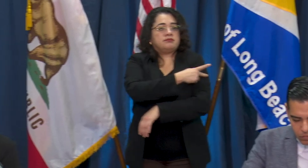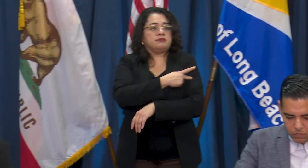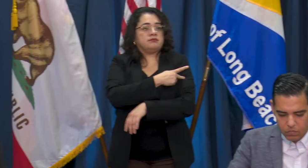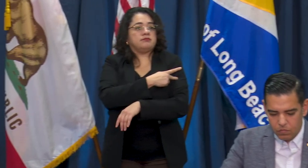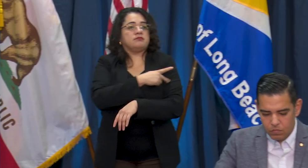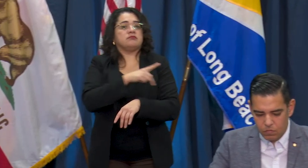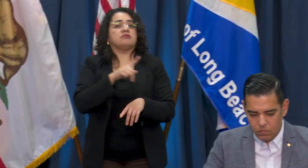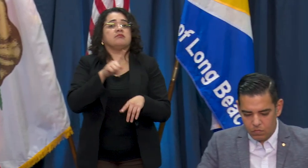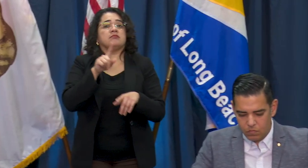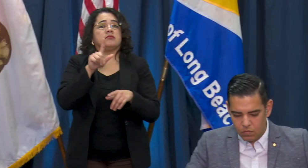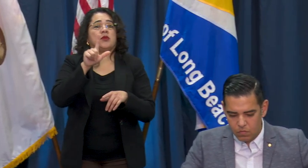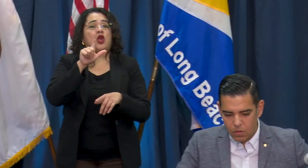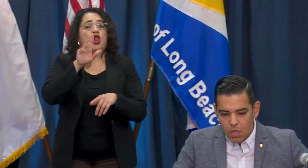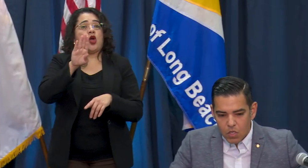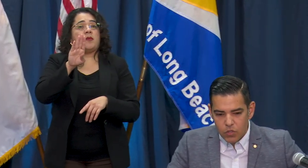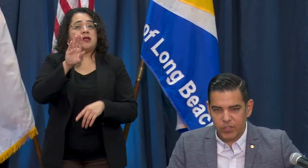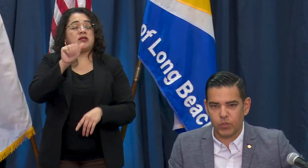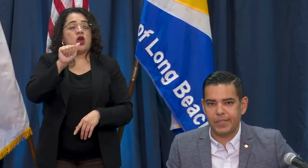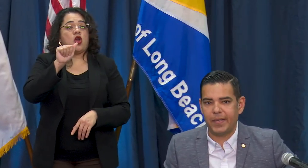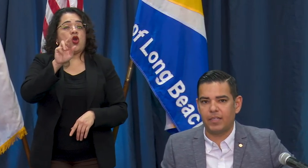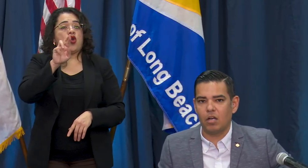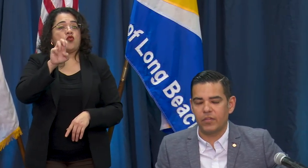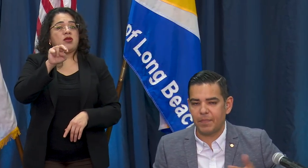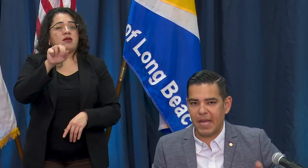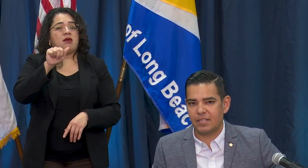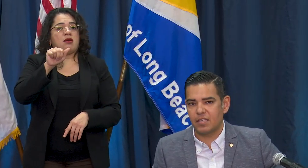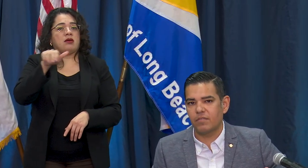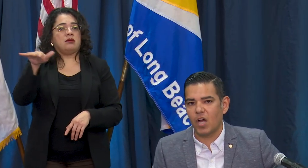beds in the Long Beach arena? so that's really dependent on the capacity of the